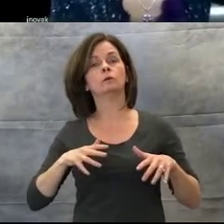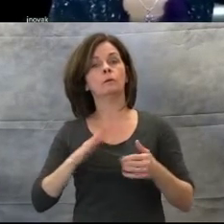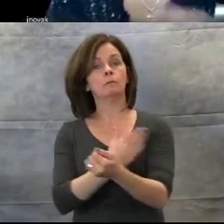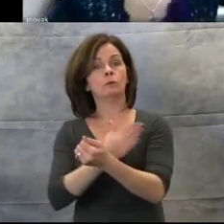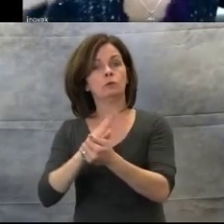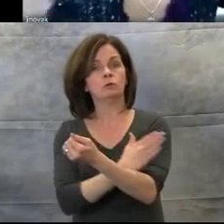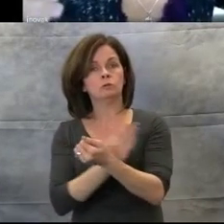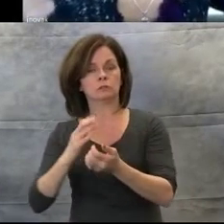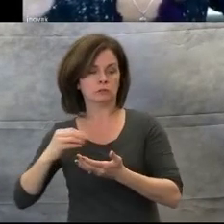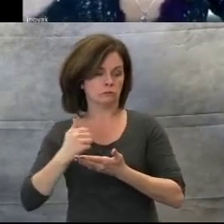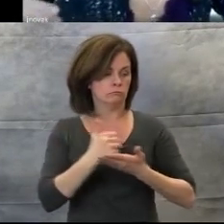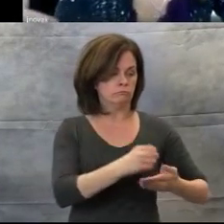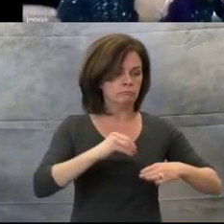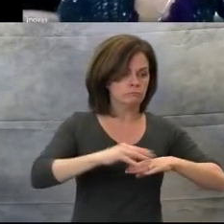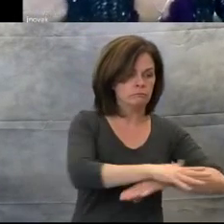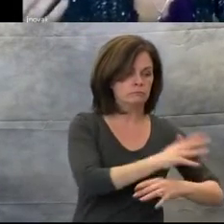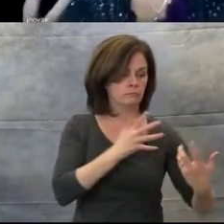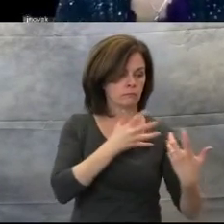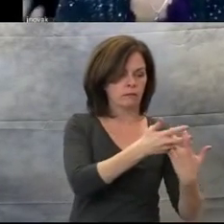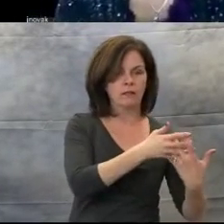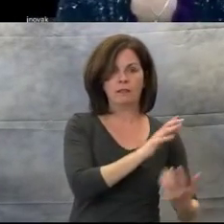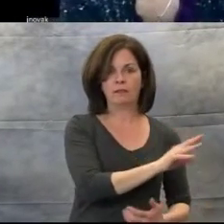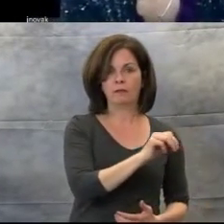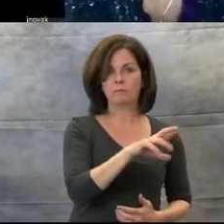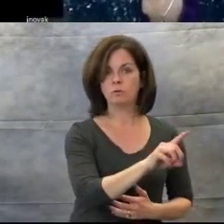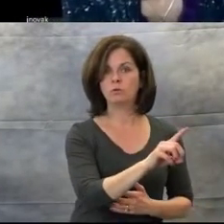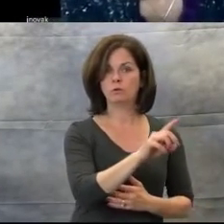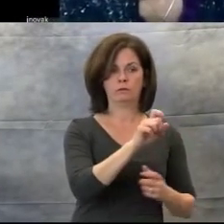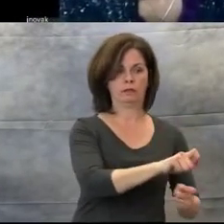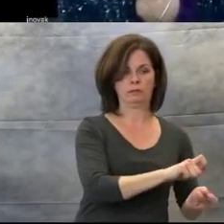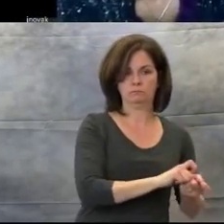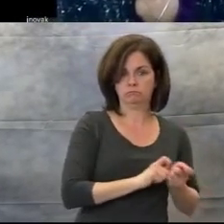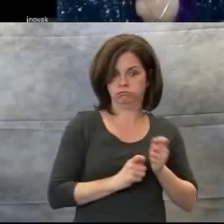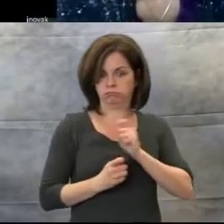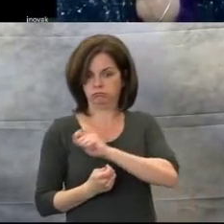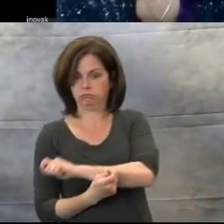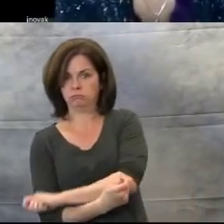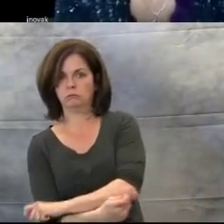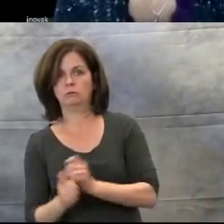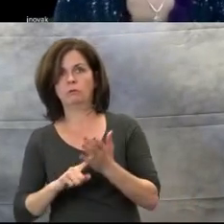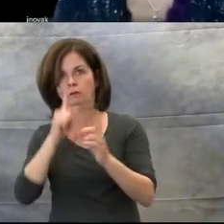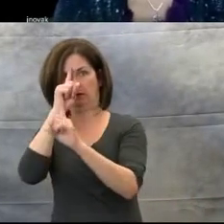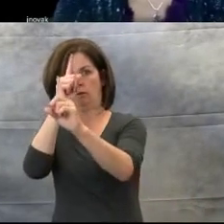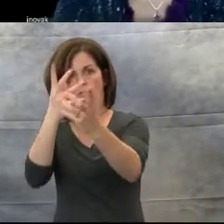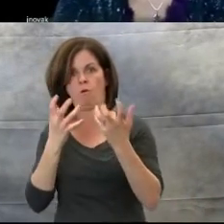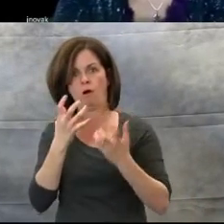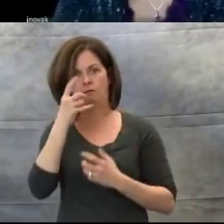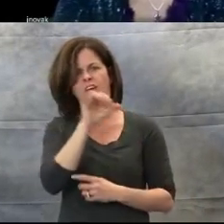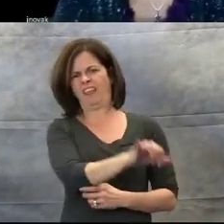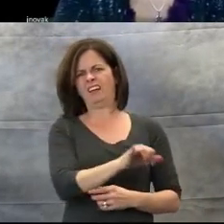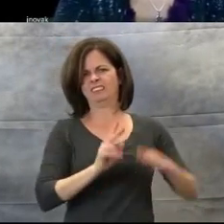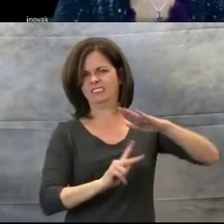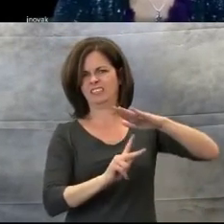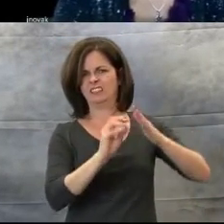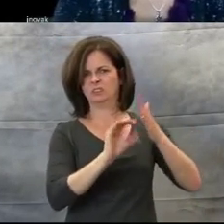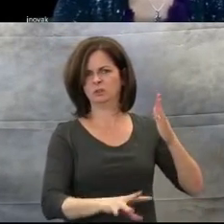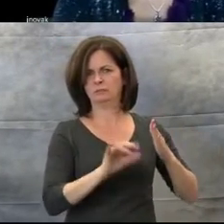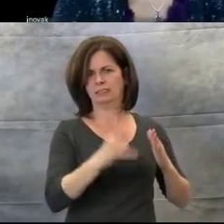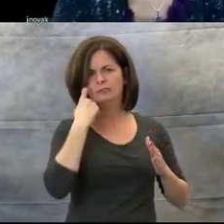to a place where they need to be for that situation, which is learning.